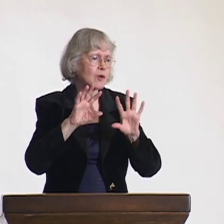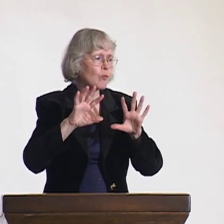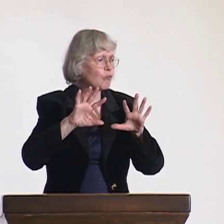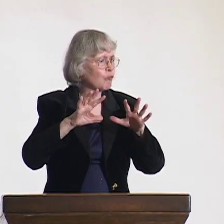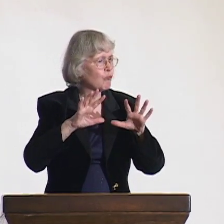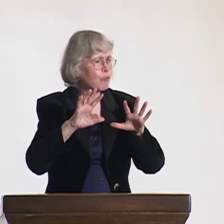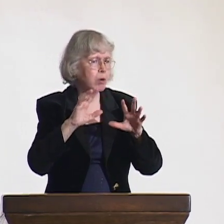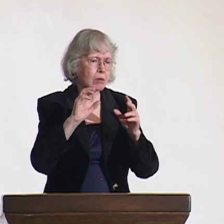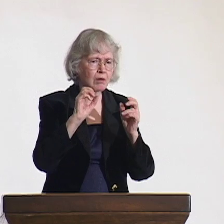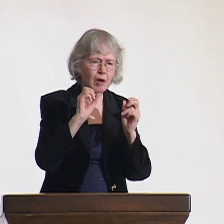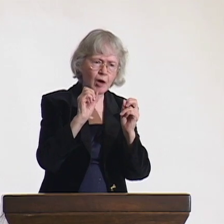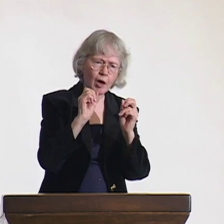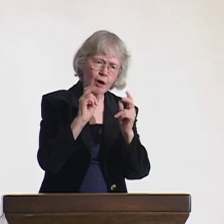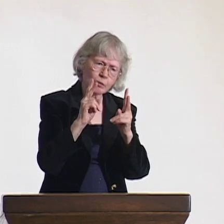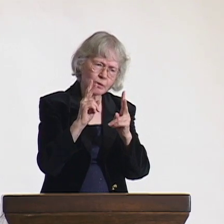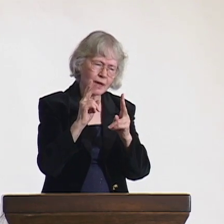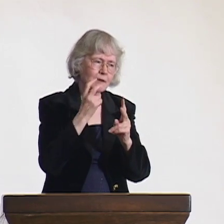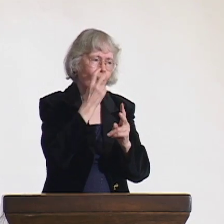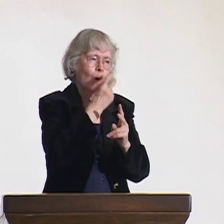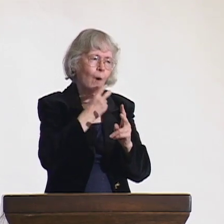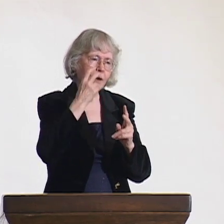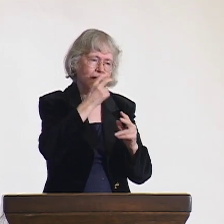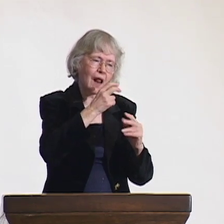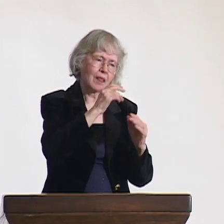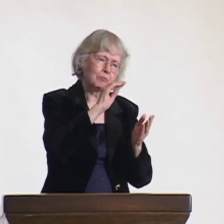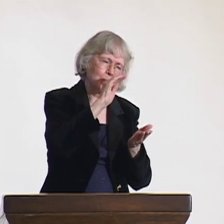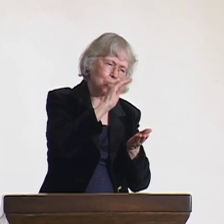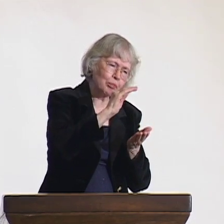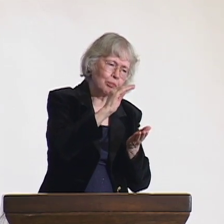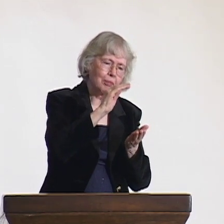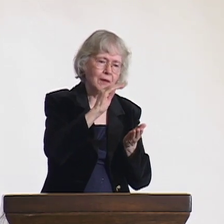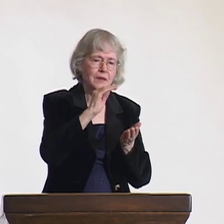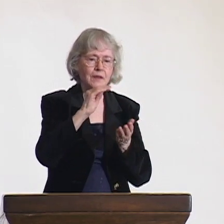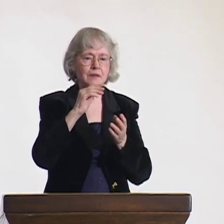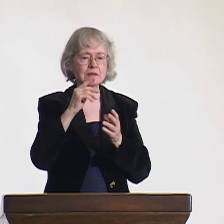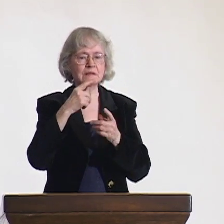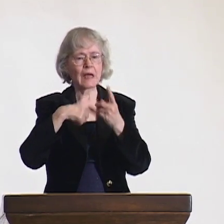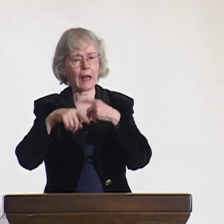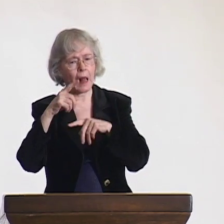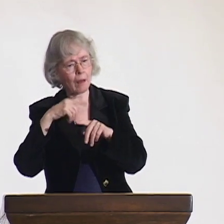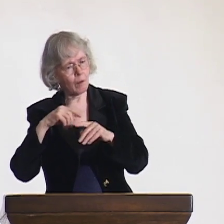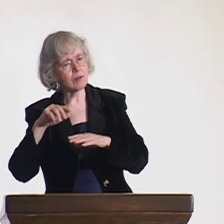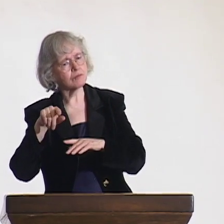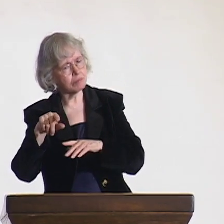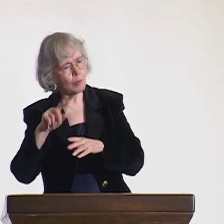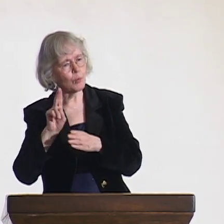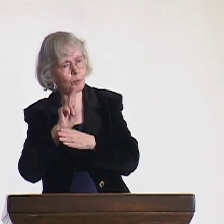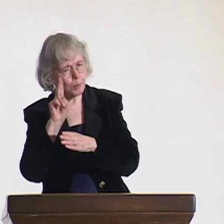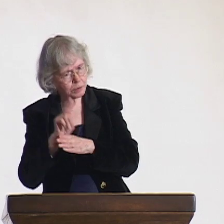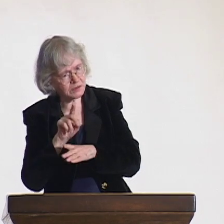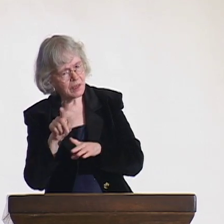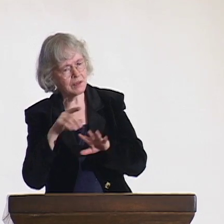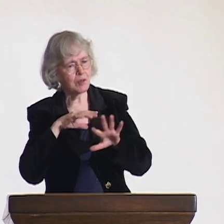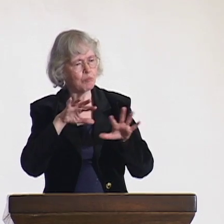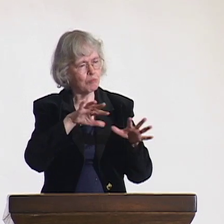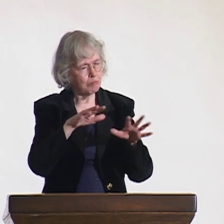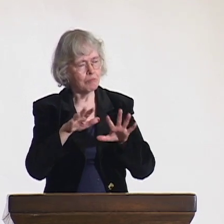Yet it was not as popular as the oral form of education or the signed education.